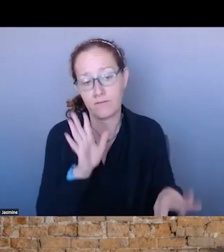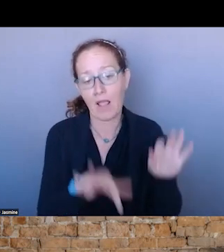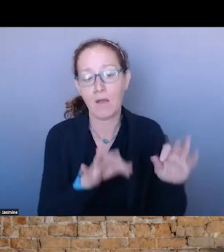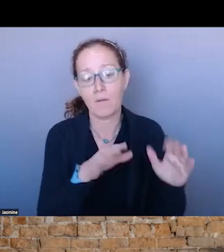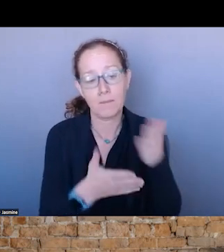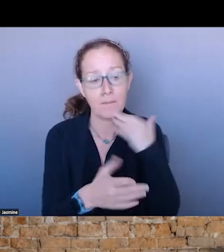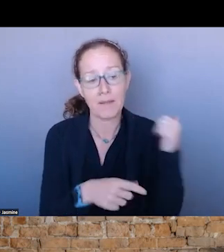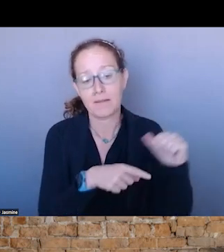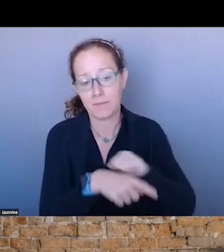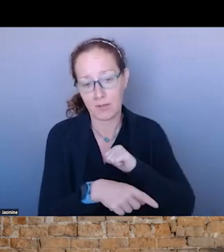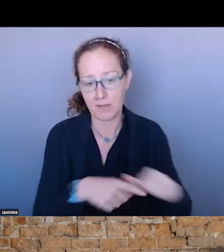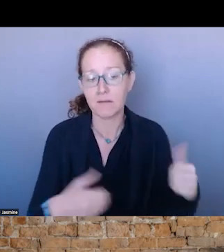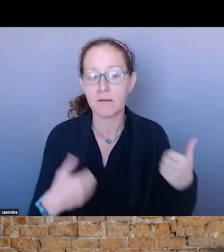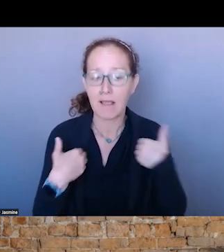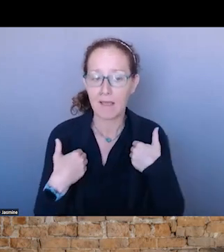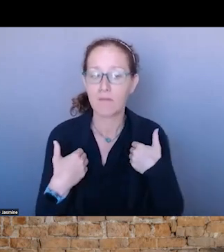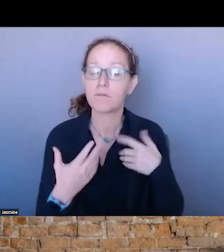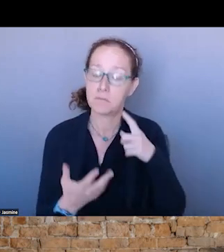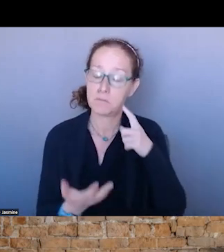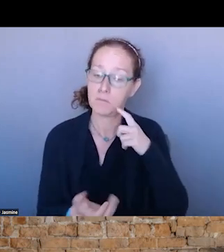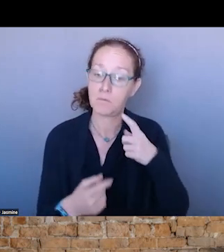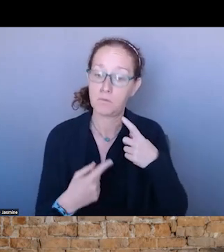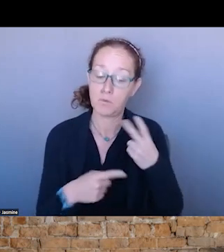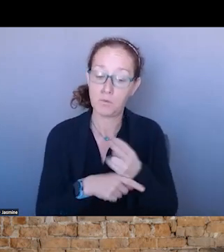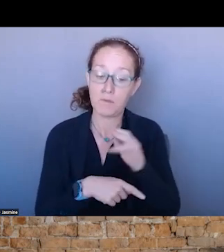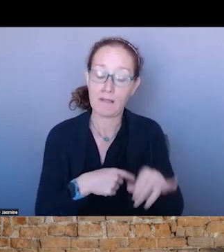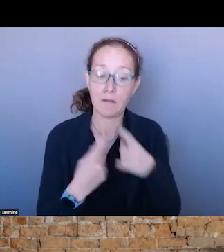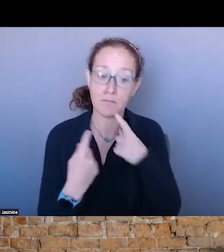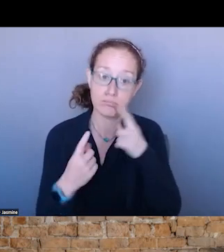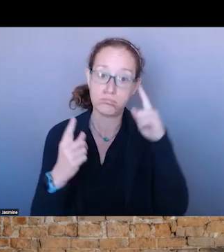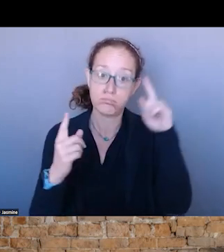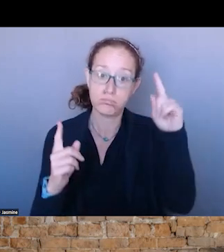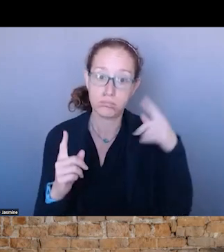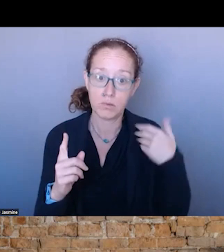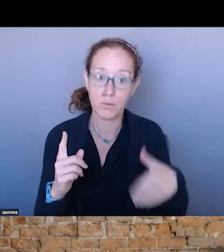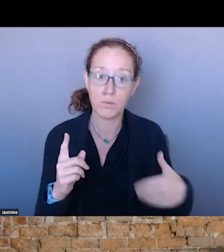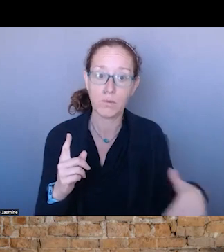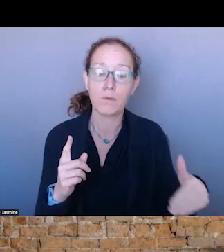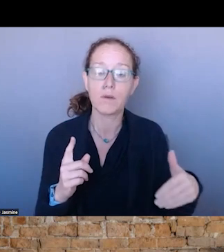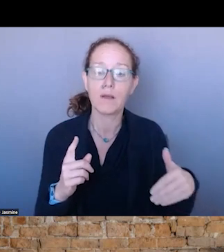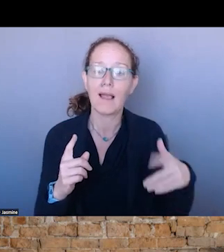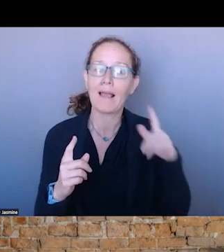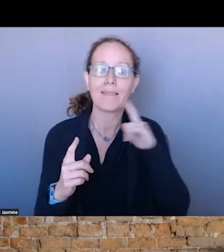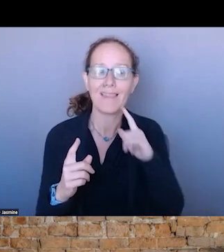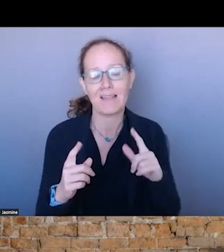FINDING A LOT OF SUCCESS. IT IS THE COORDINATED EFFORT AND THE SUPPORT FROM THE TOP THROUGH THE STATE LEVEL AND THE